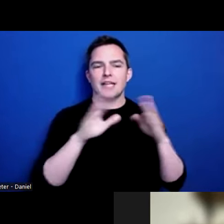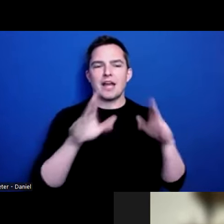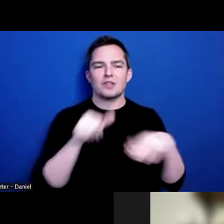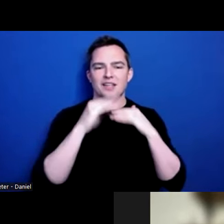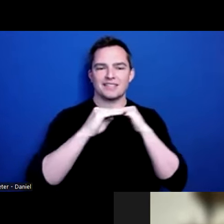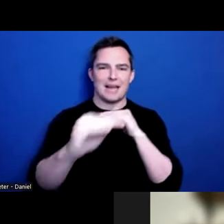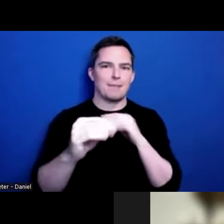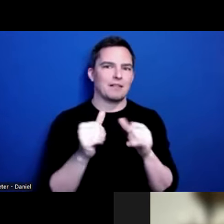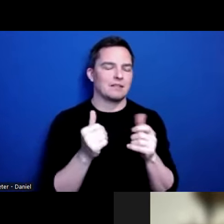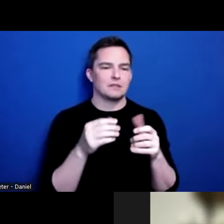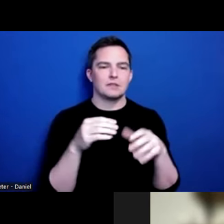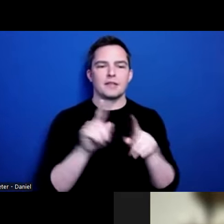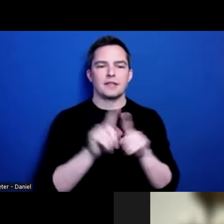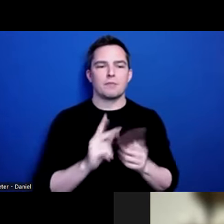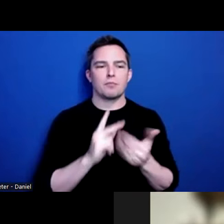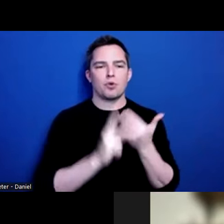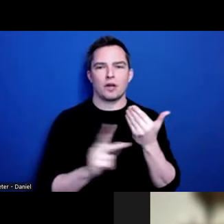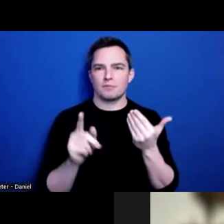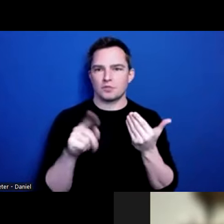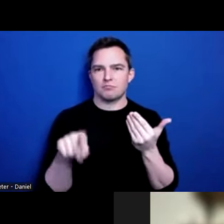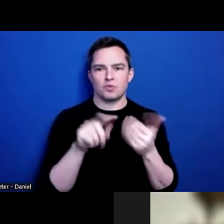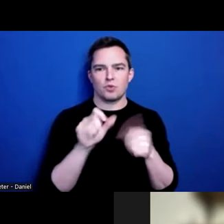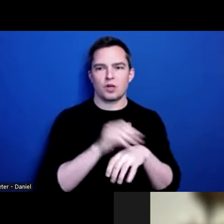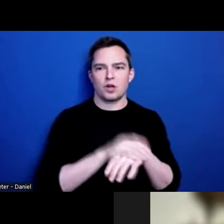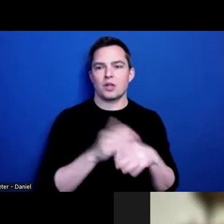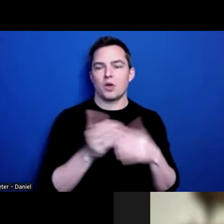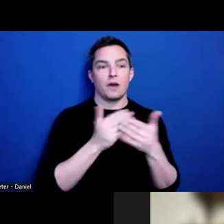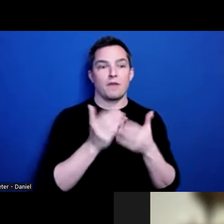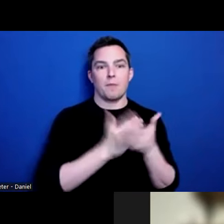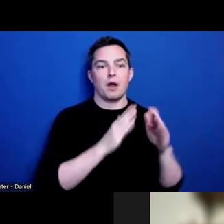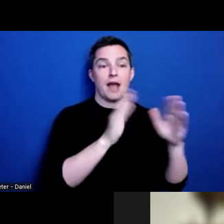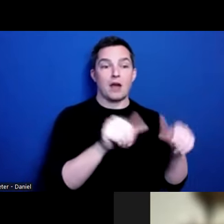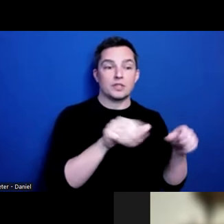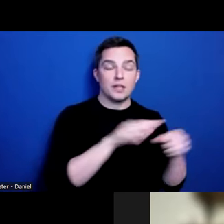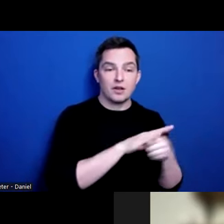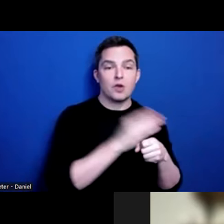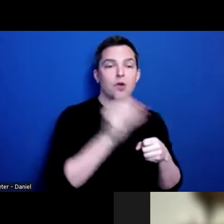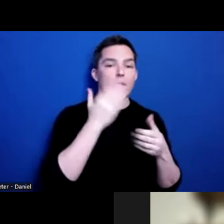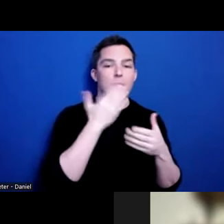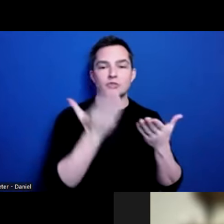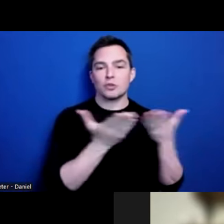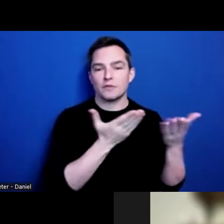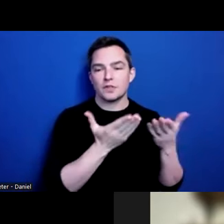programs that you’re working within - whatever side you’re on. If you’re on the housing side and homeless services side, knowing that there are folks with brain injury. And if you’re in